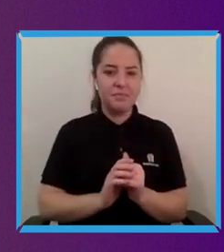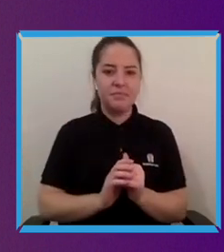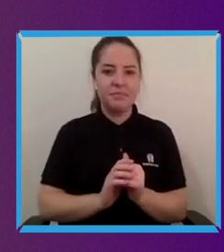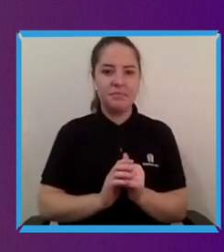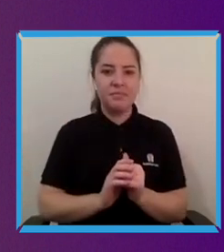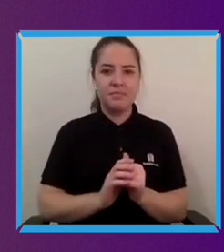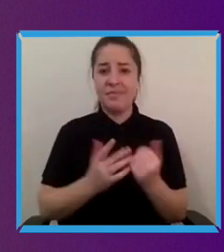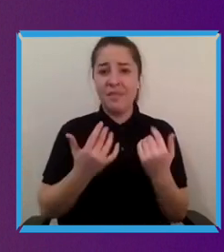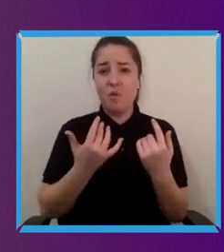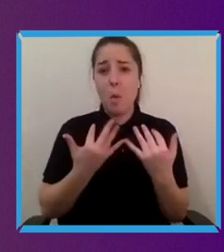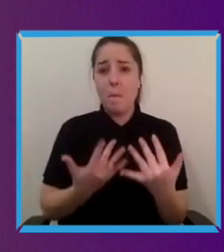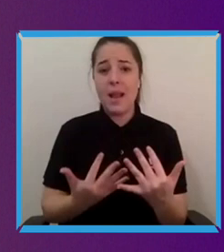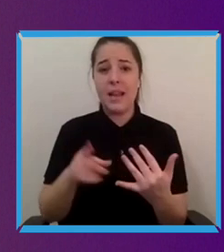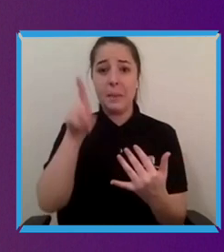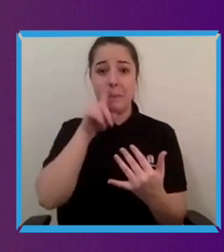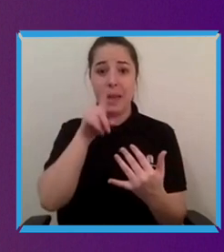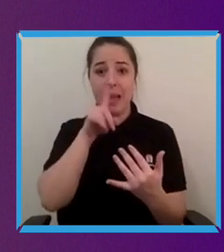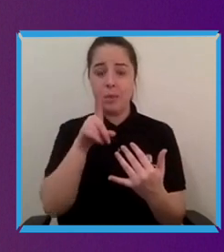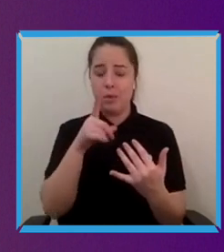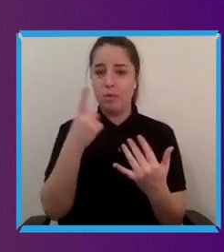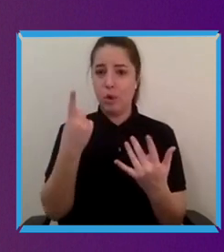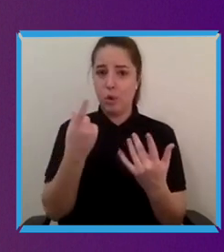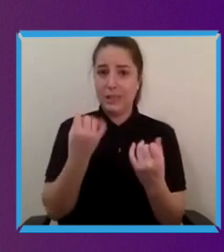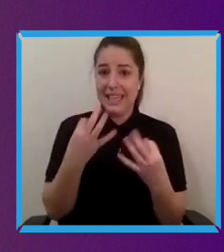have beige pink skin tone it wasn't skin tone at all.